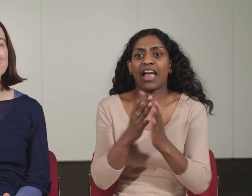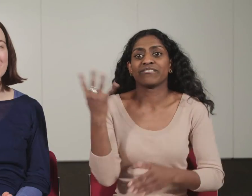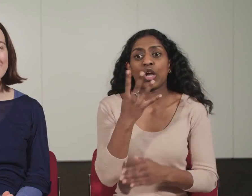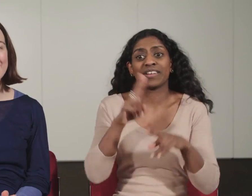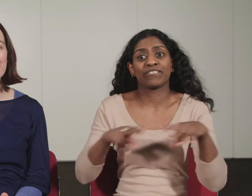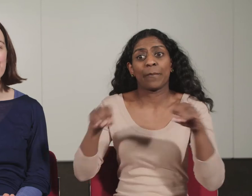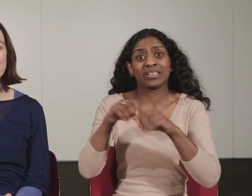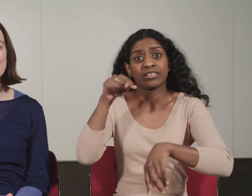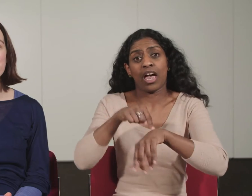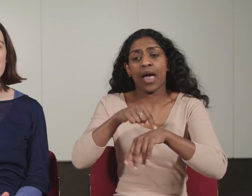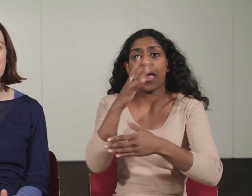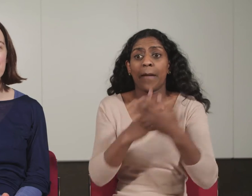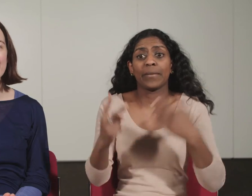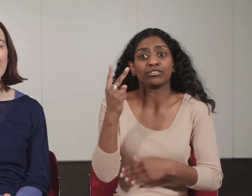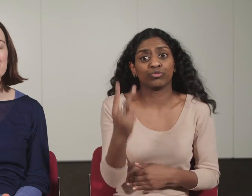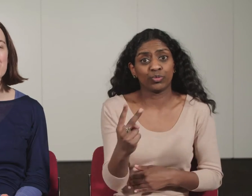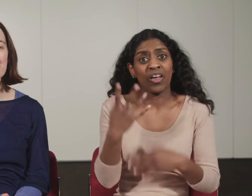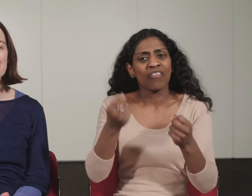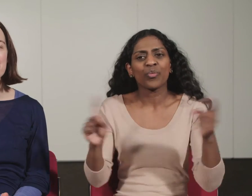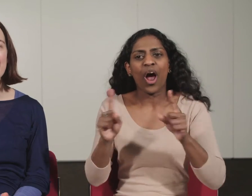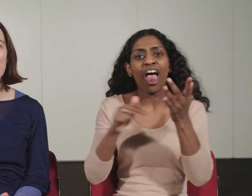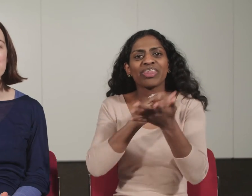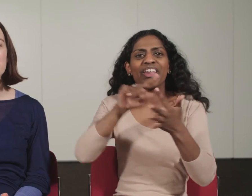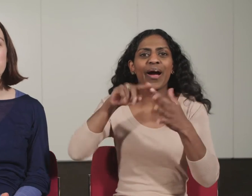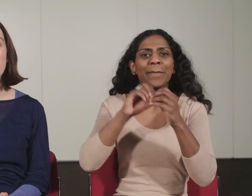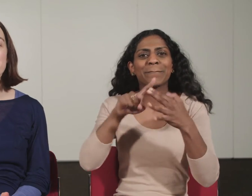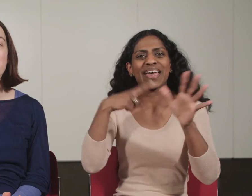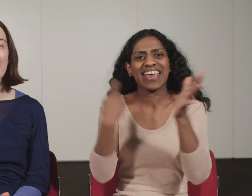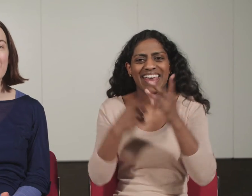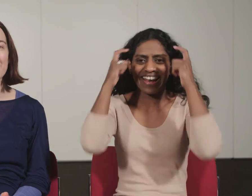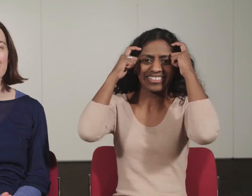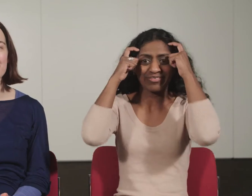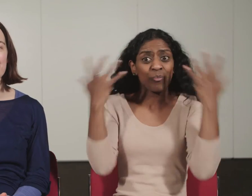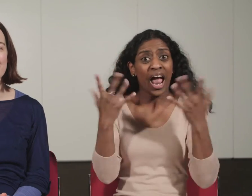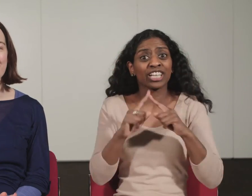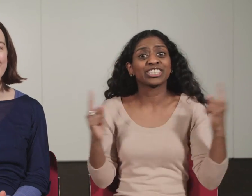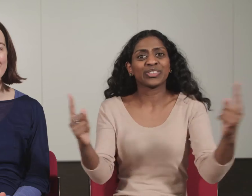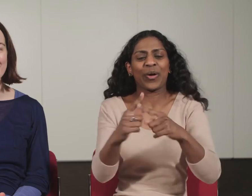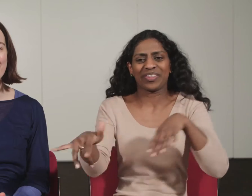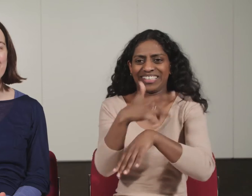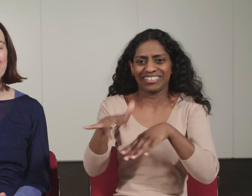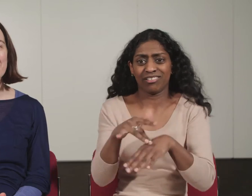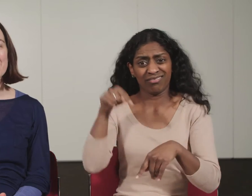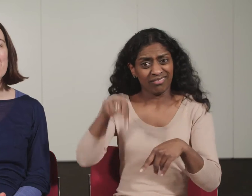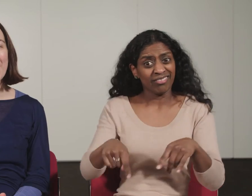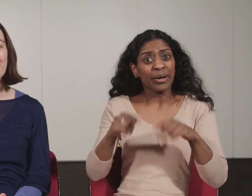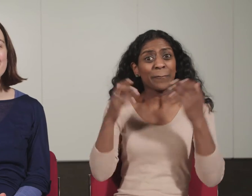On Sunday 14th February at 2.30pm we have The Bear in our Studio Theatre. The Bear is